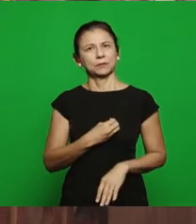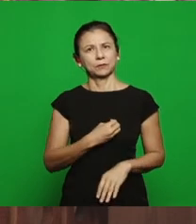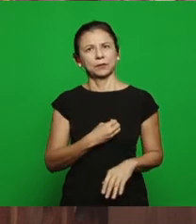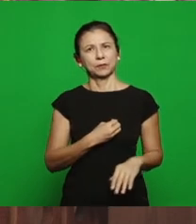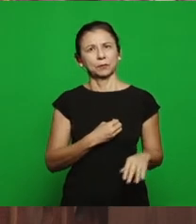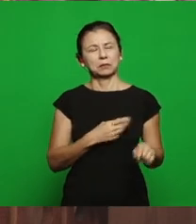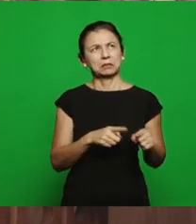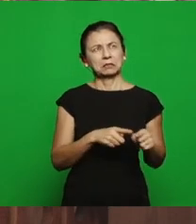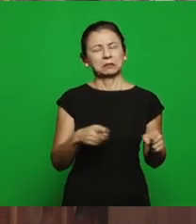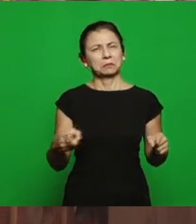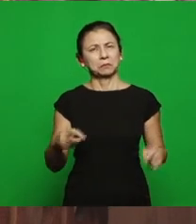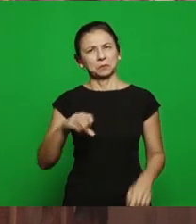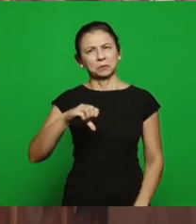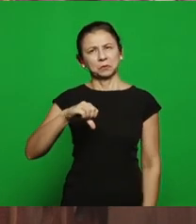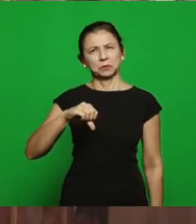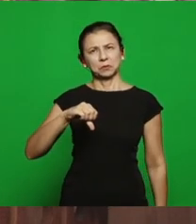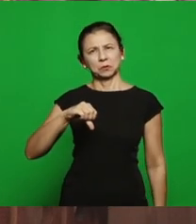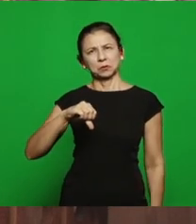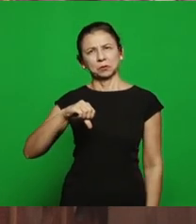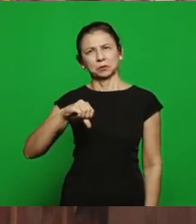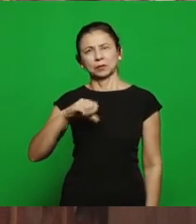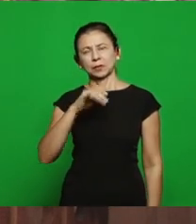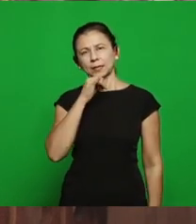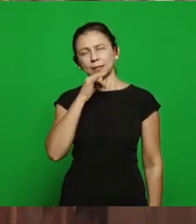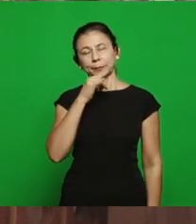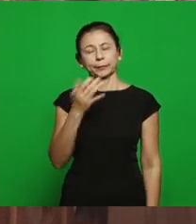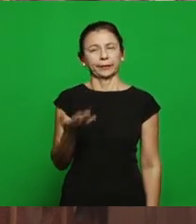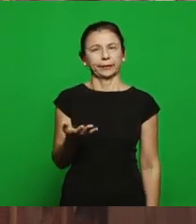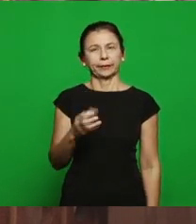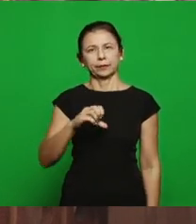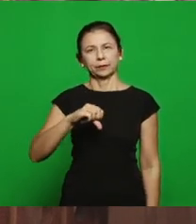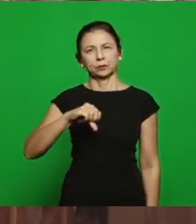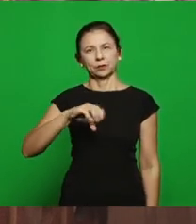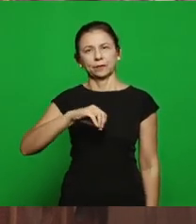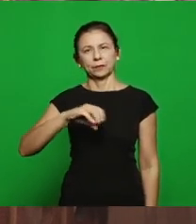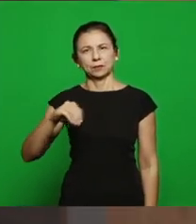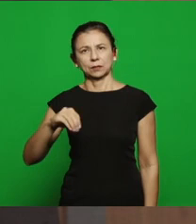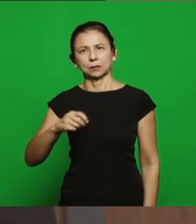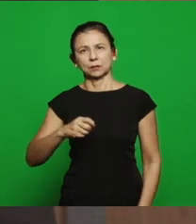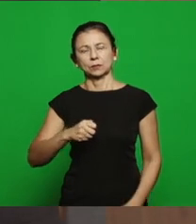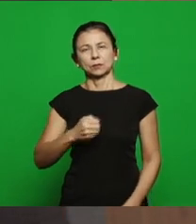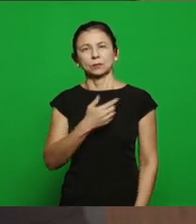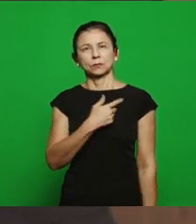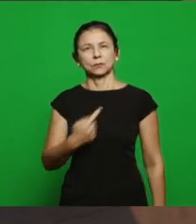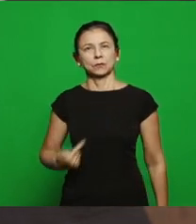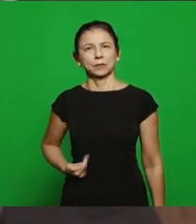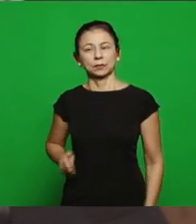900 years, in Israel's government and Jezebel